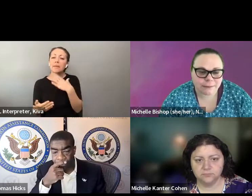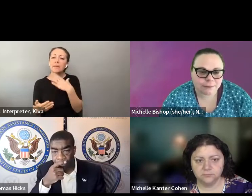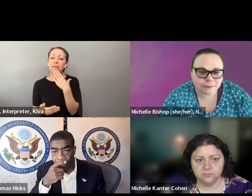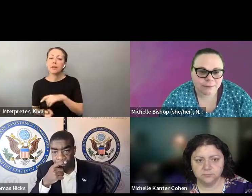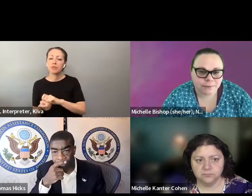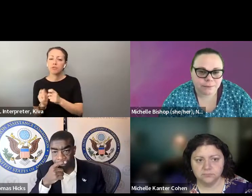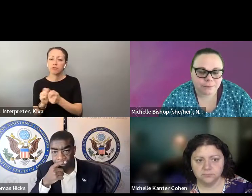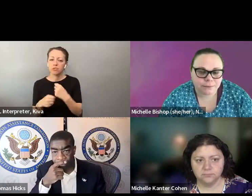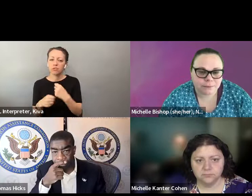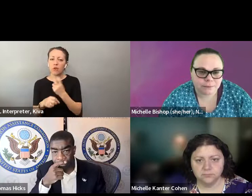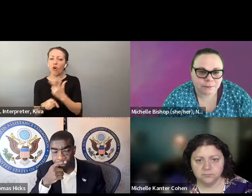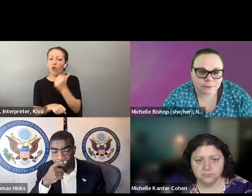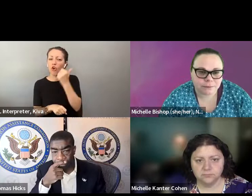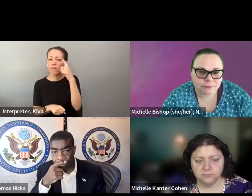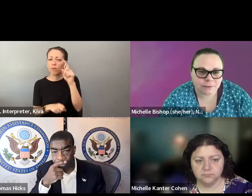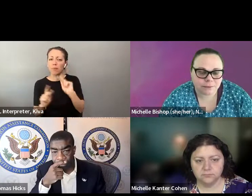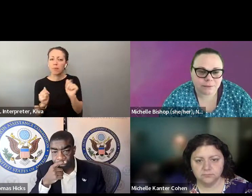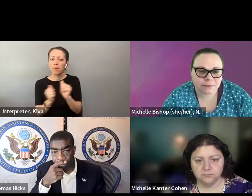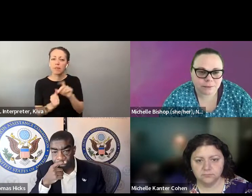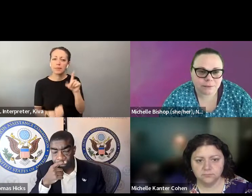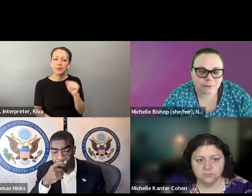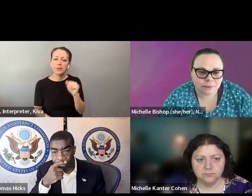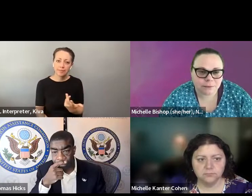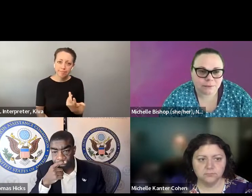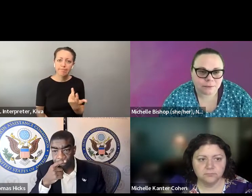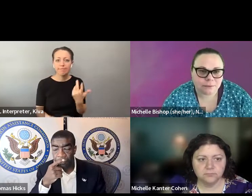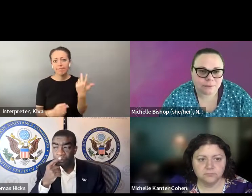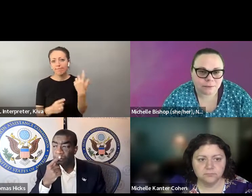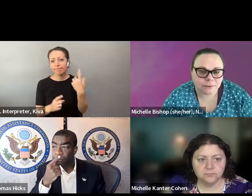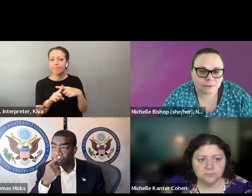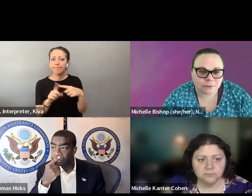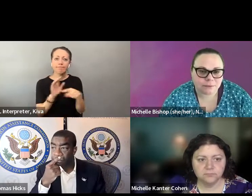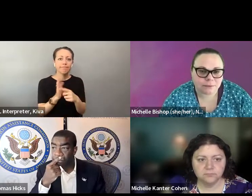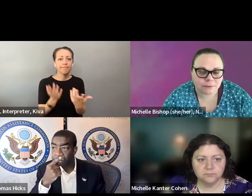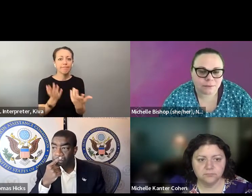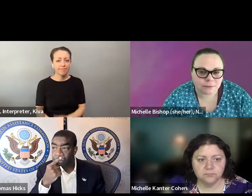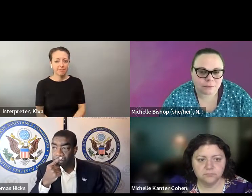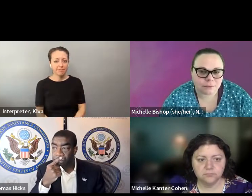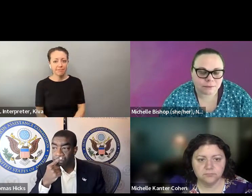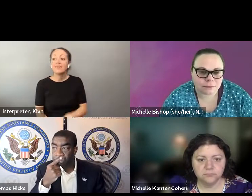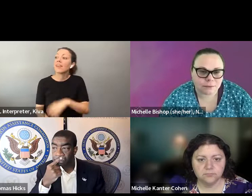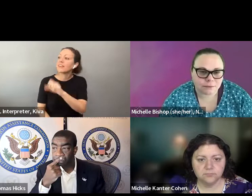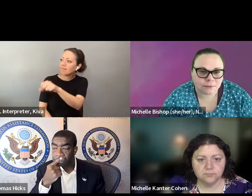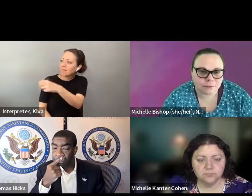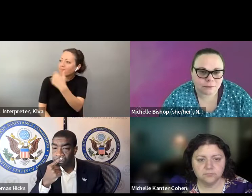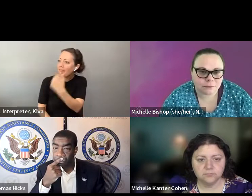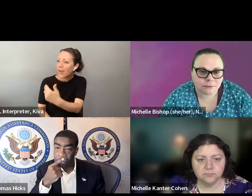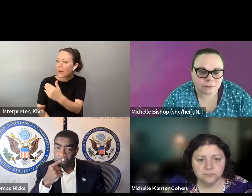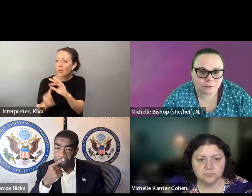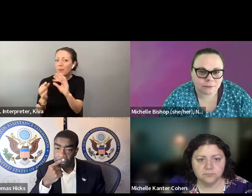Thanks. that I think create some barriers if for with Thank you for that, And And you did kind of touch on is over time.